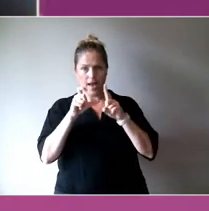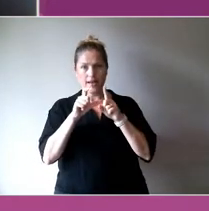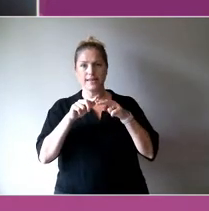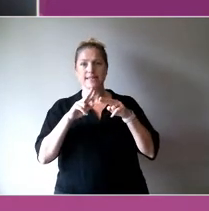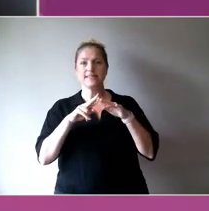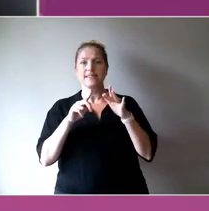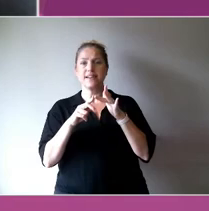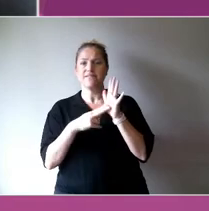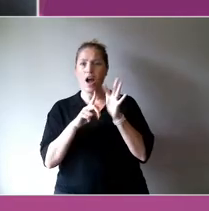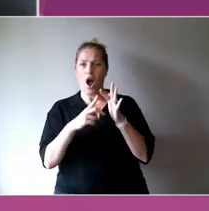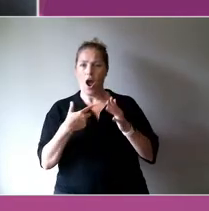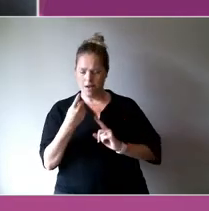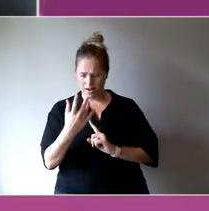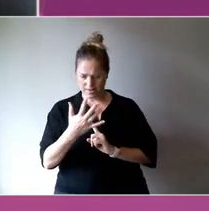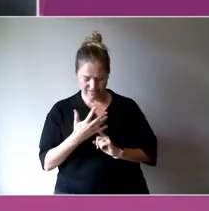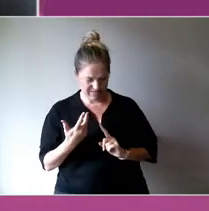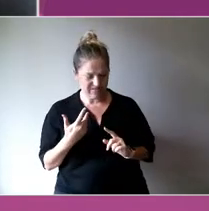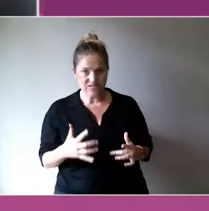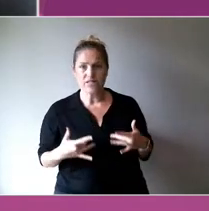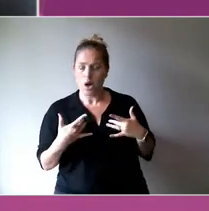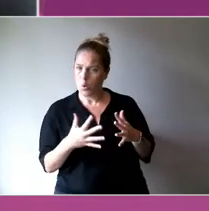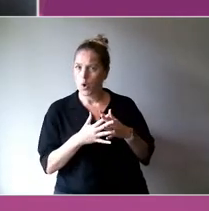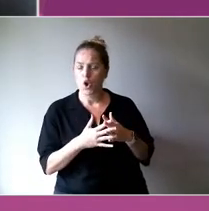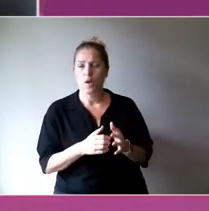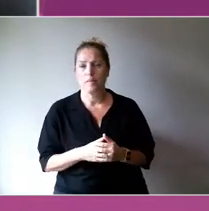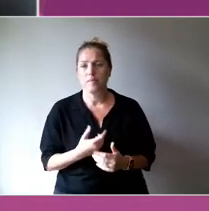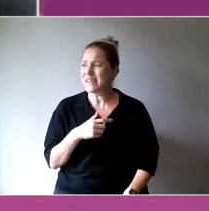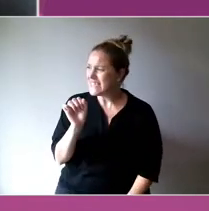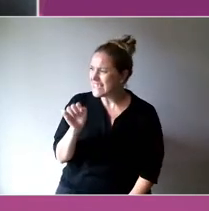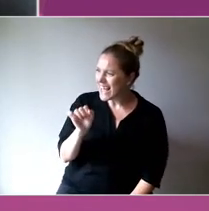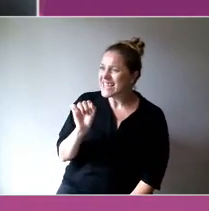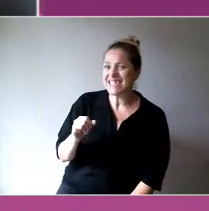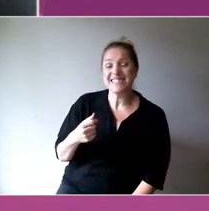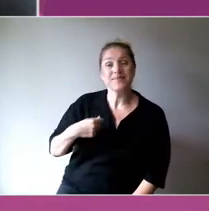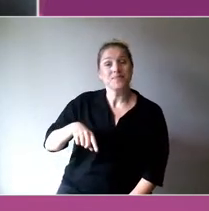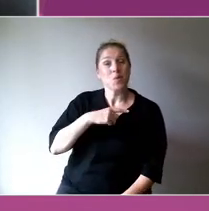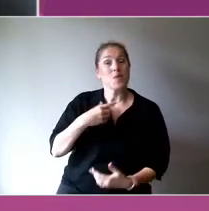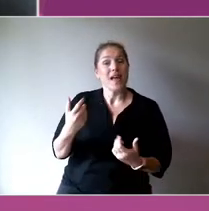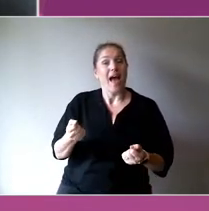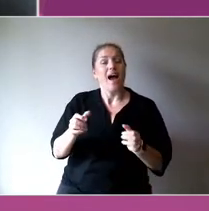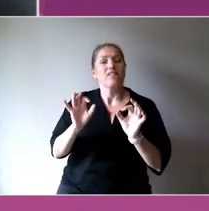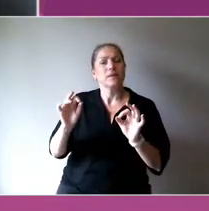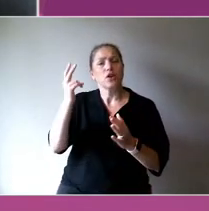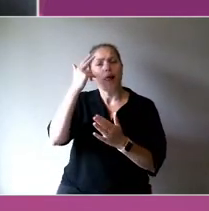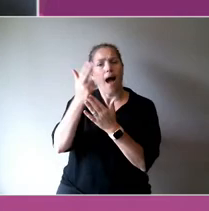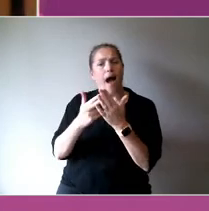We run some programs through a gallery here in Melbourne.